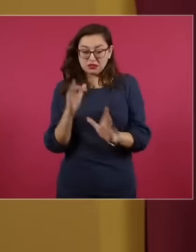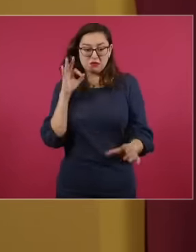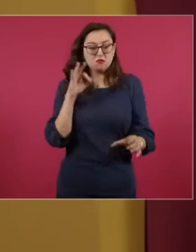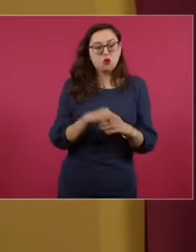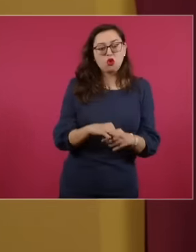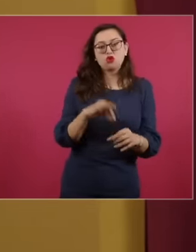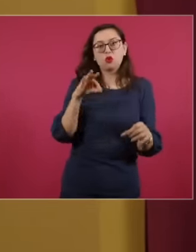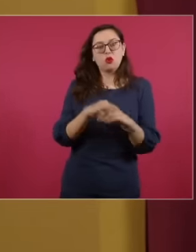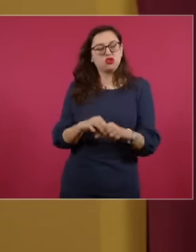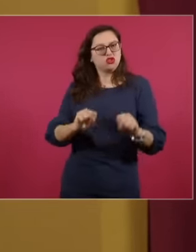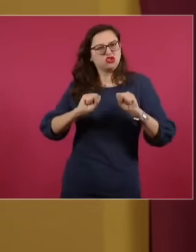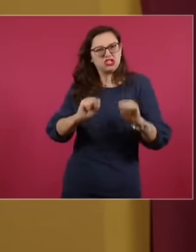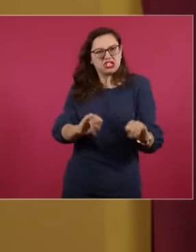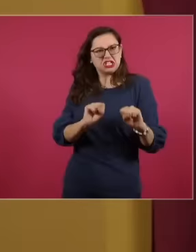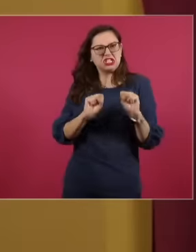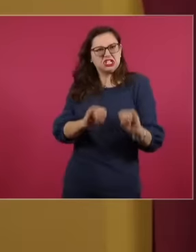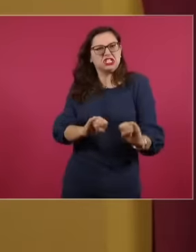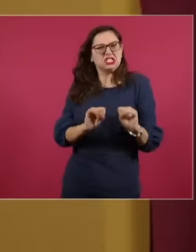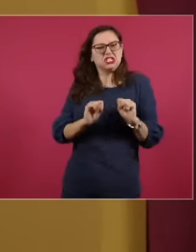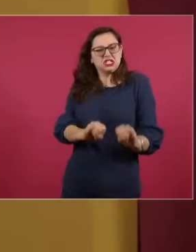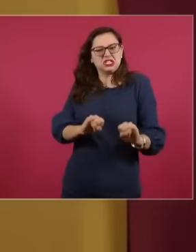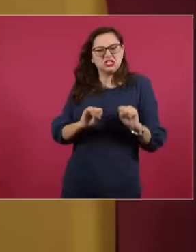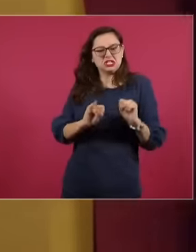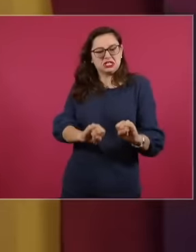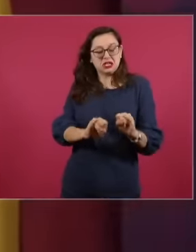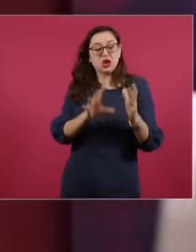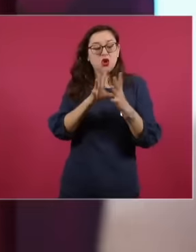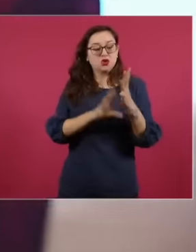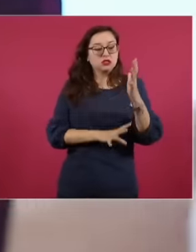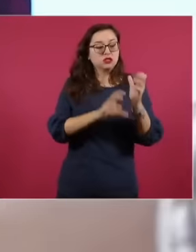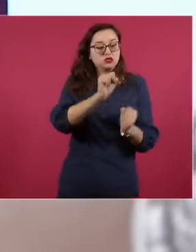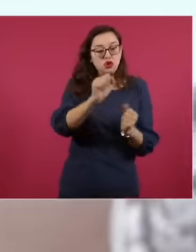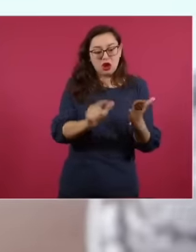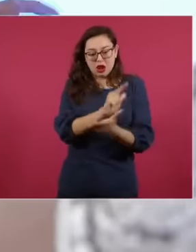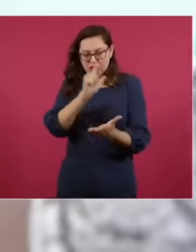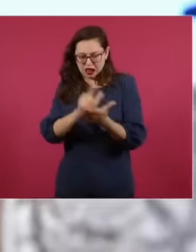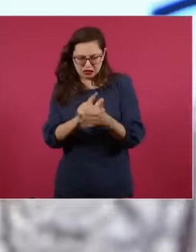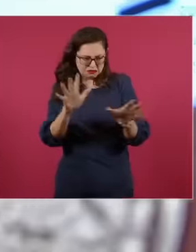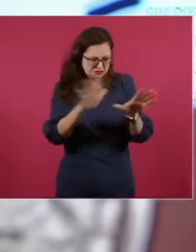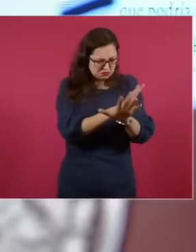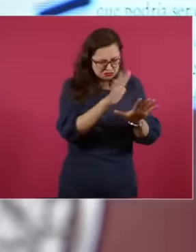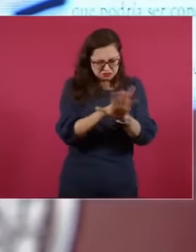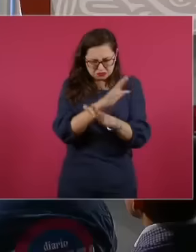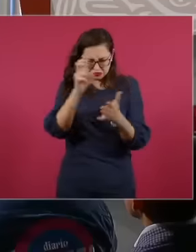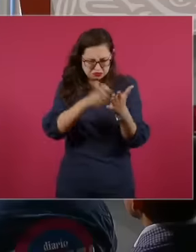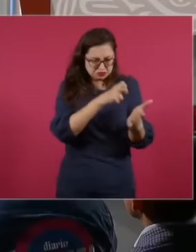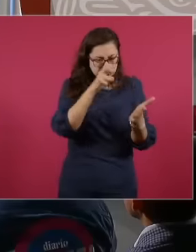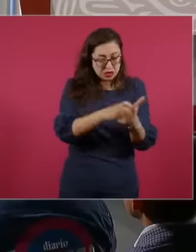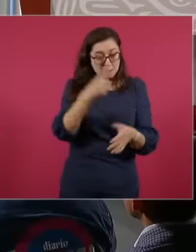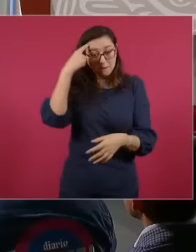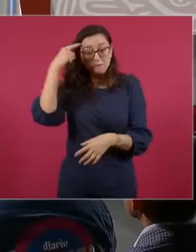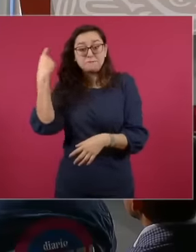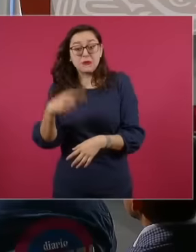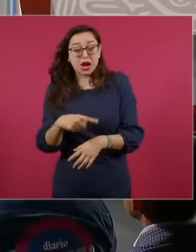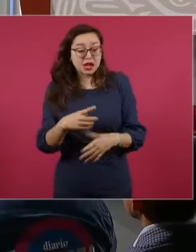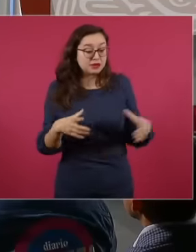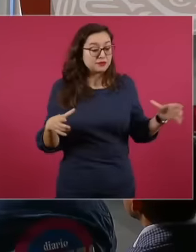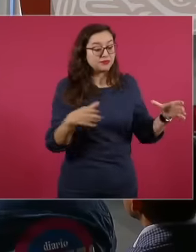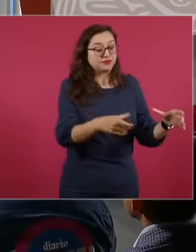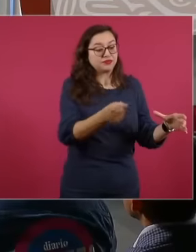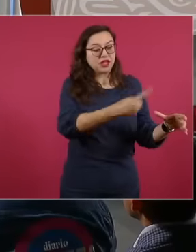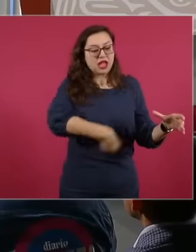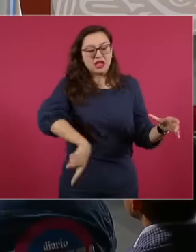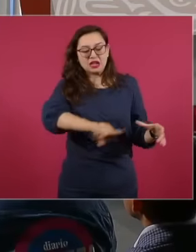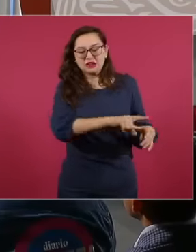to the Constitution and the legal framework to legalize influenceism, injustice and